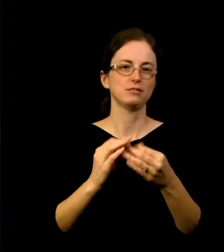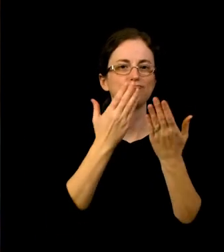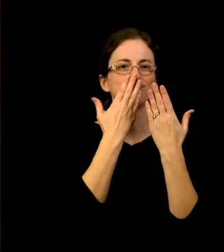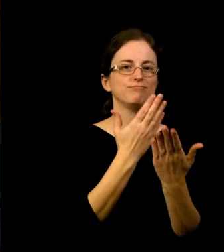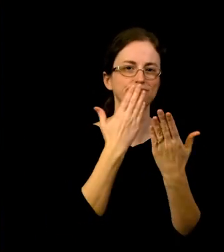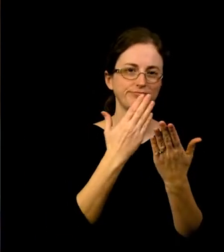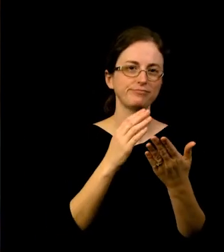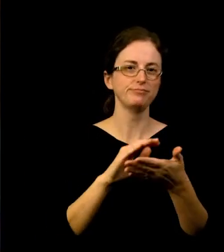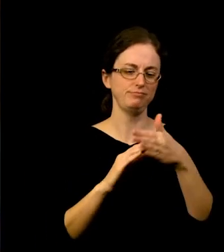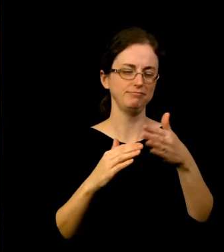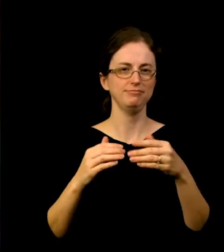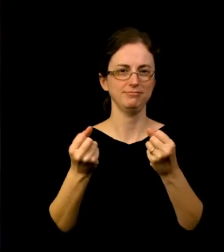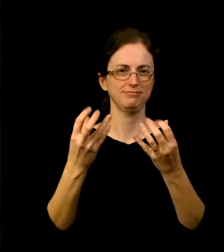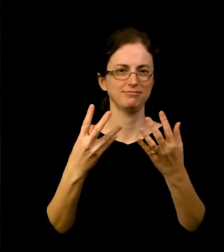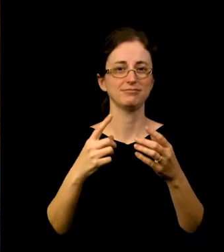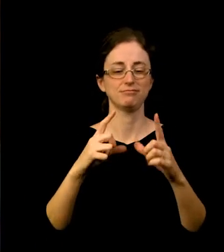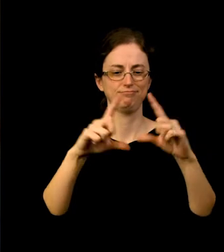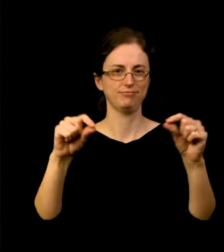and we presented these works in the gift shop.